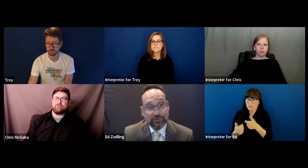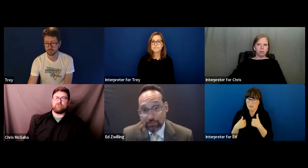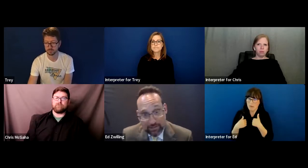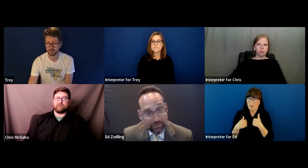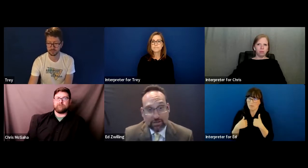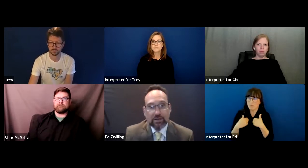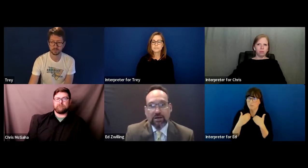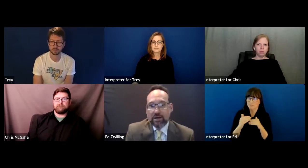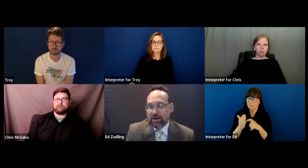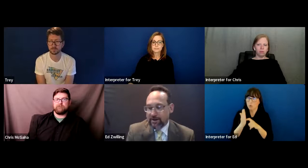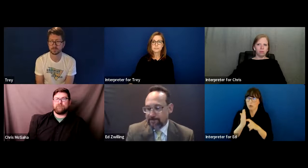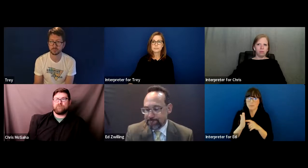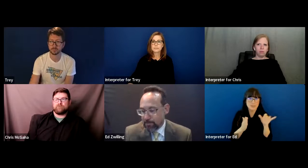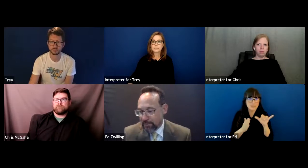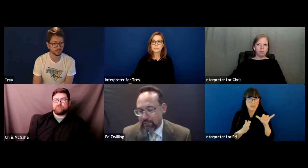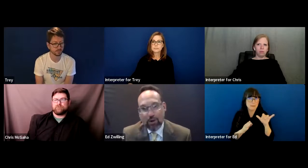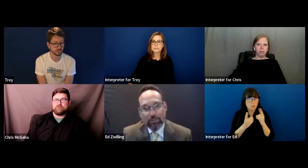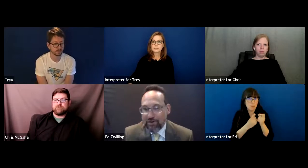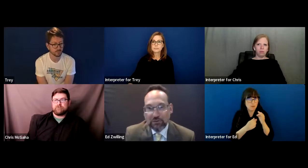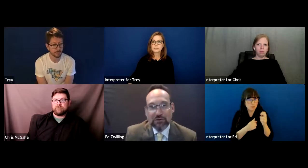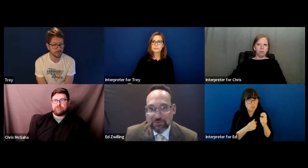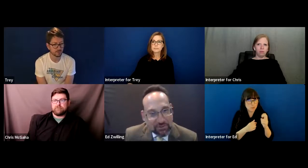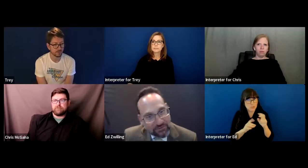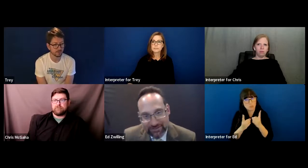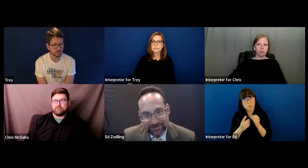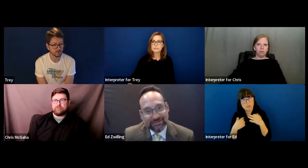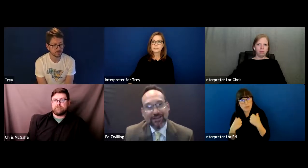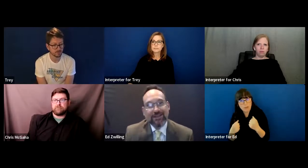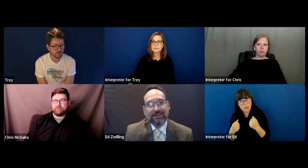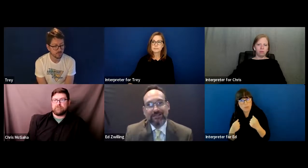of Transportation, the Department of Health and Human Services.